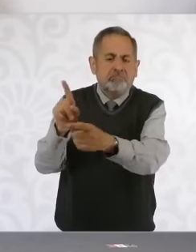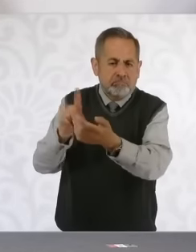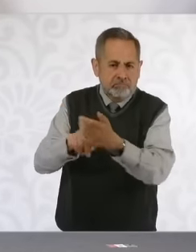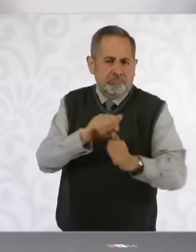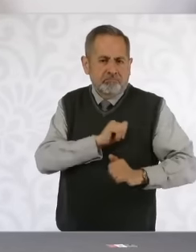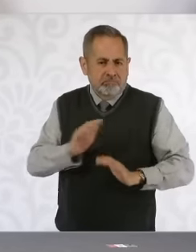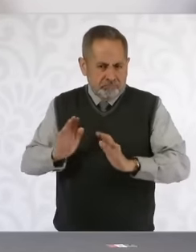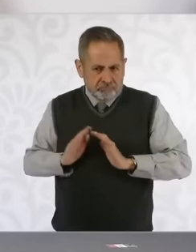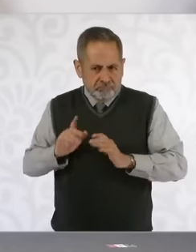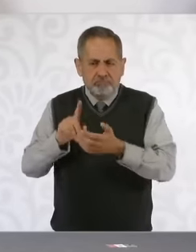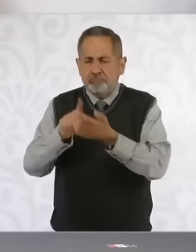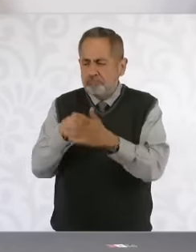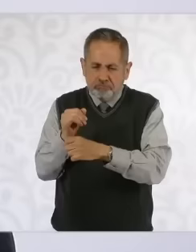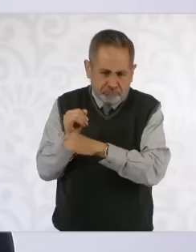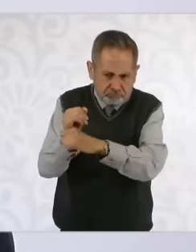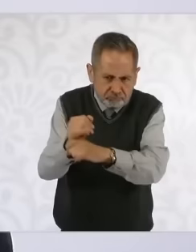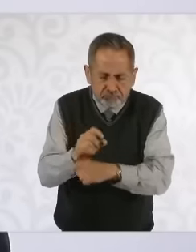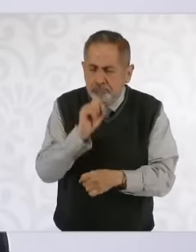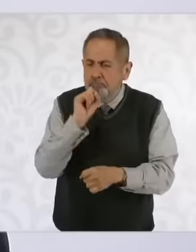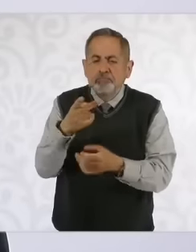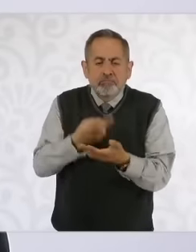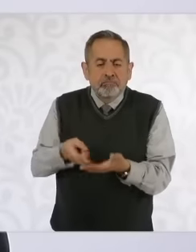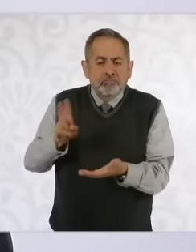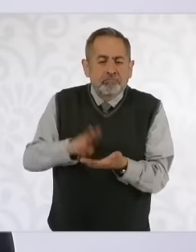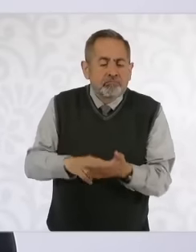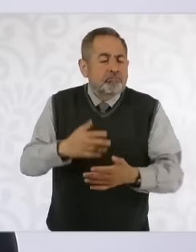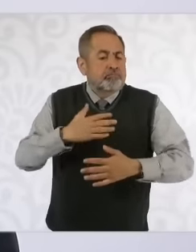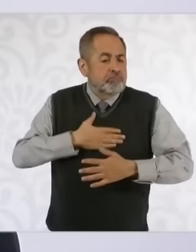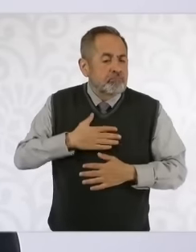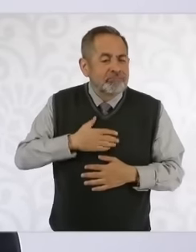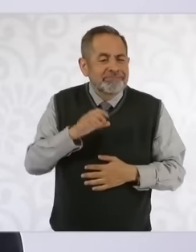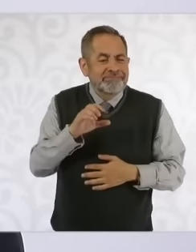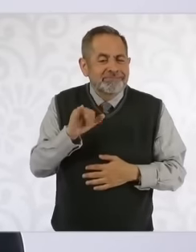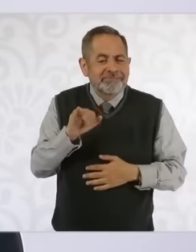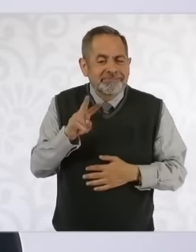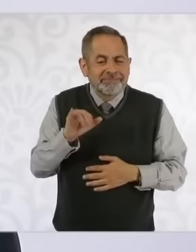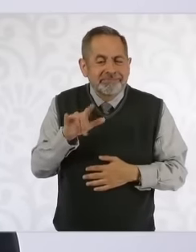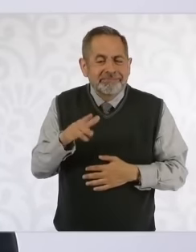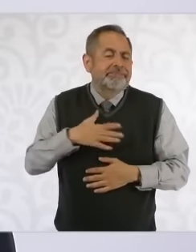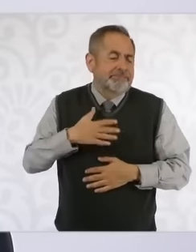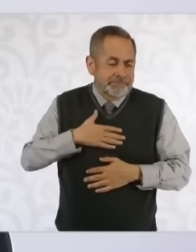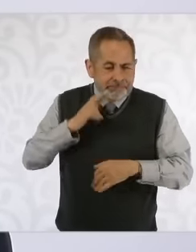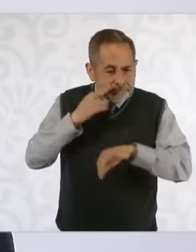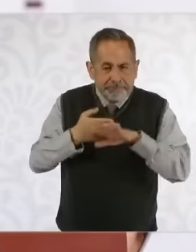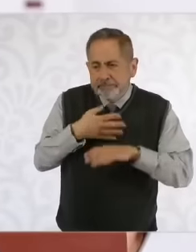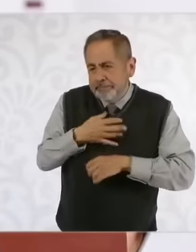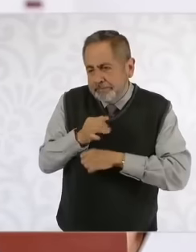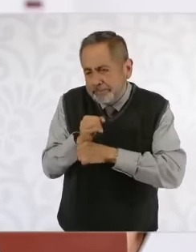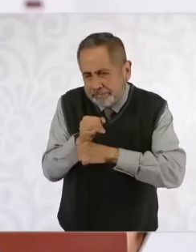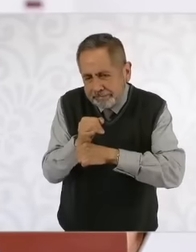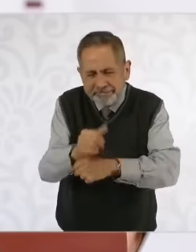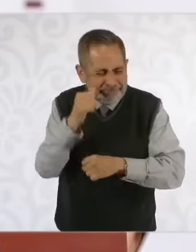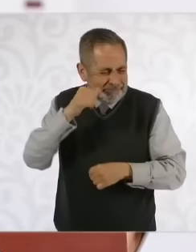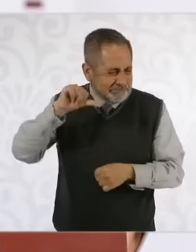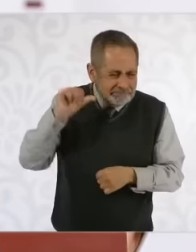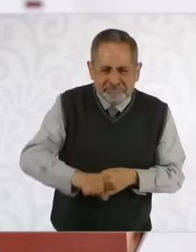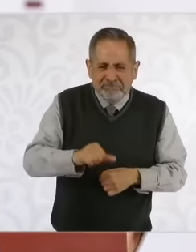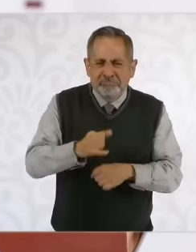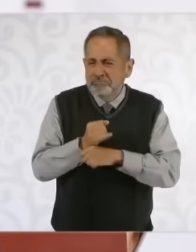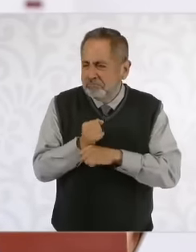military crimes for civil order crimes, in all cases the file has been immediately initiated.